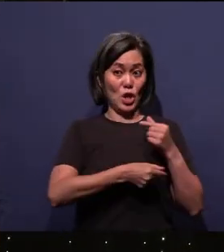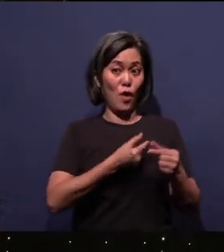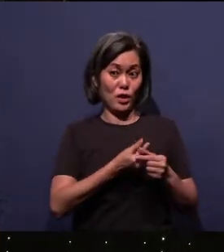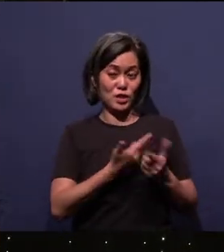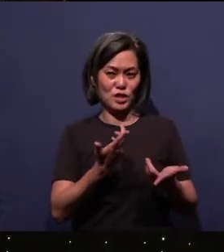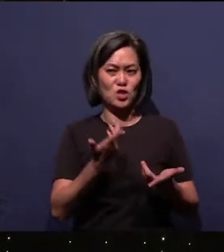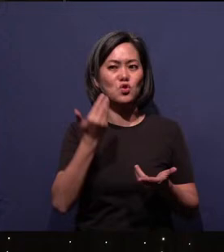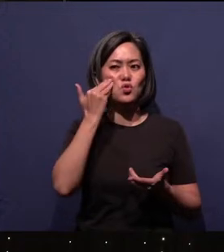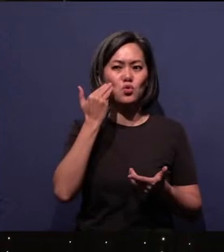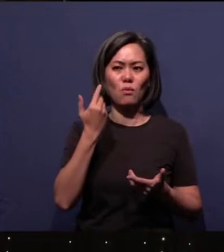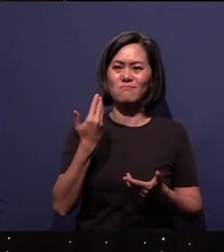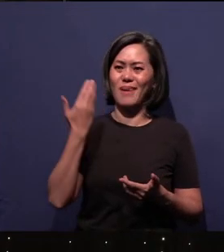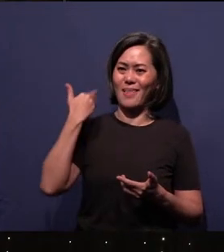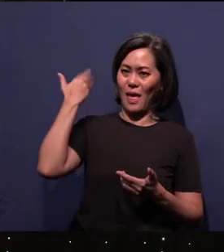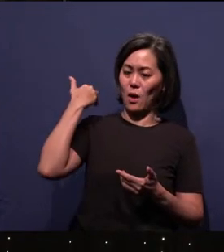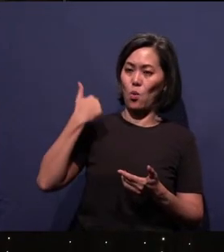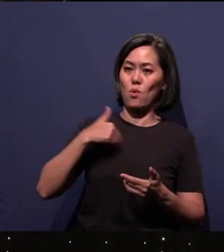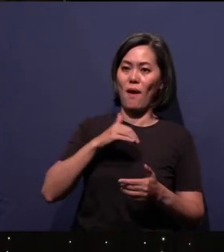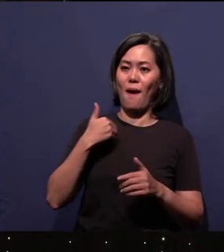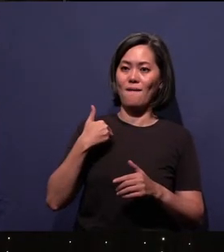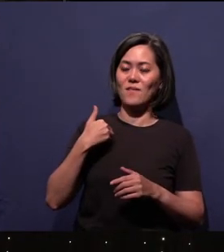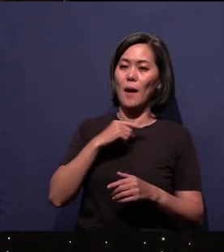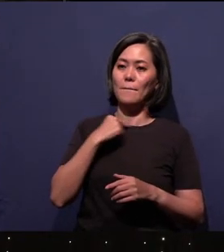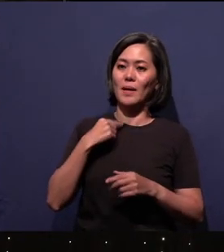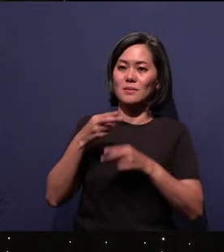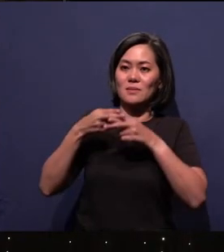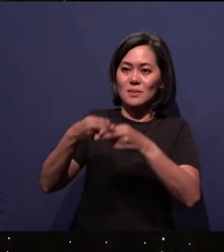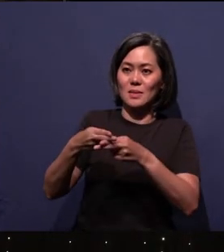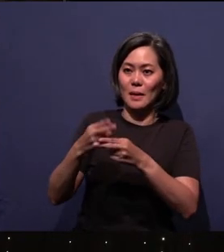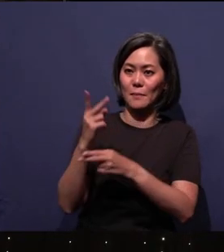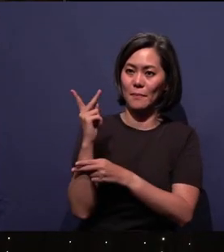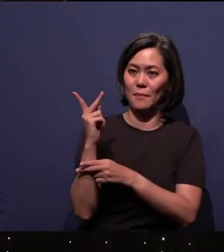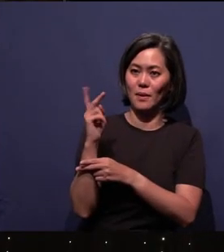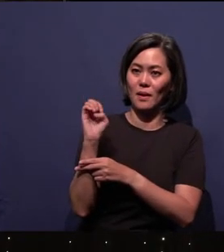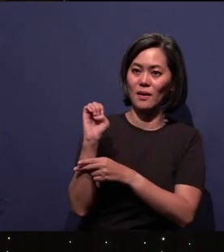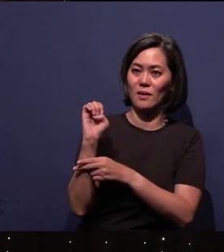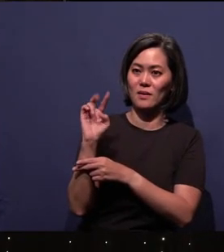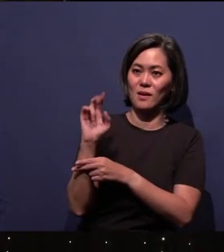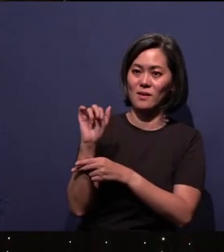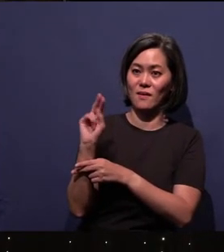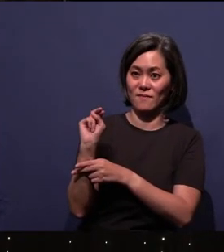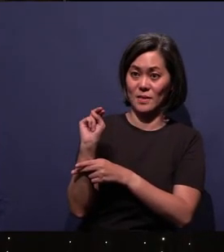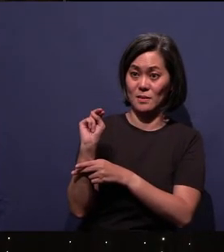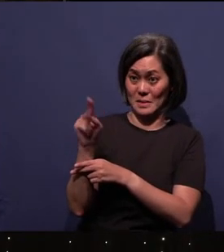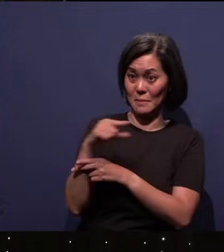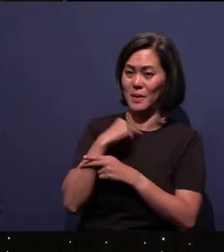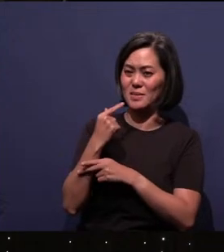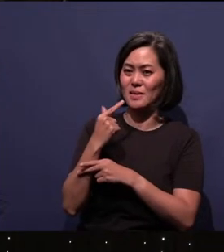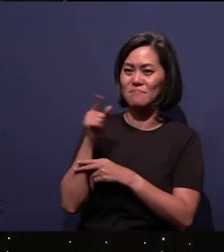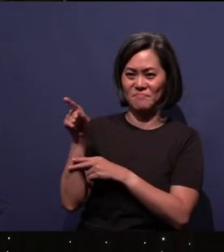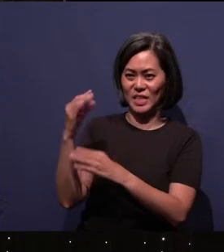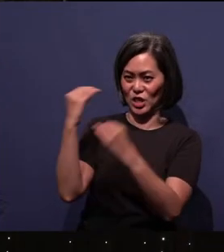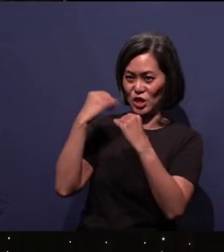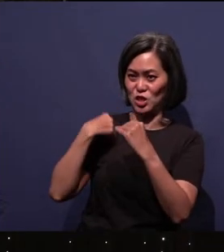you know, back then we had this pastor called Pastor Kevin. And this Pastor Kevin taught us a dance in Frontline Youth.